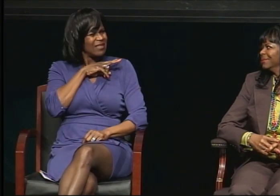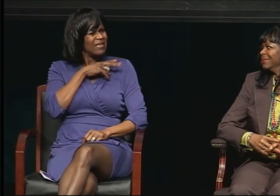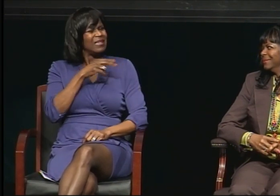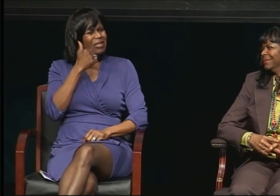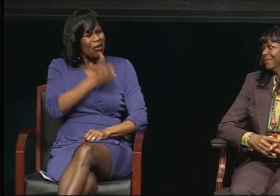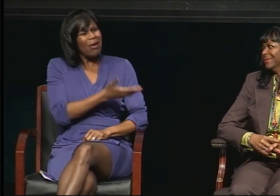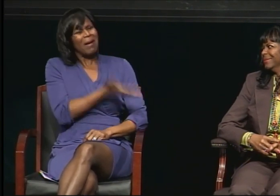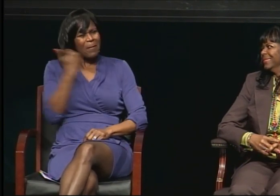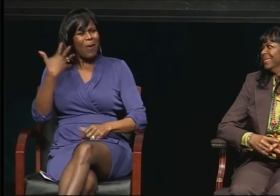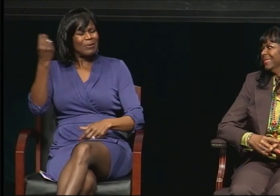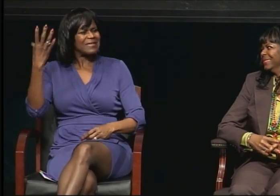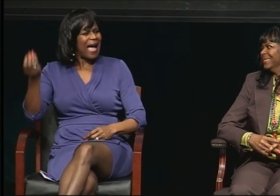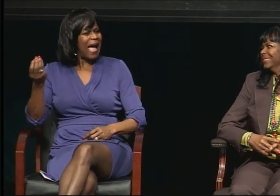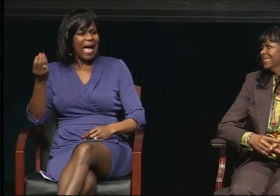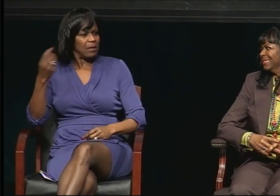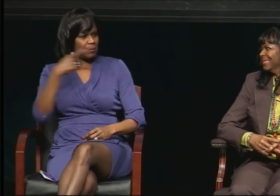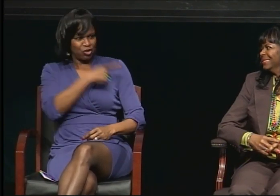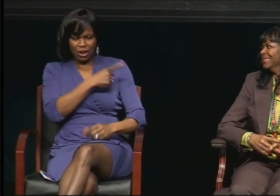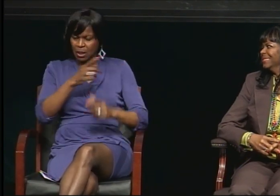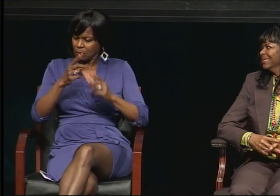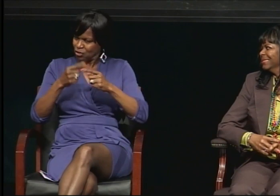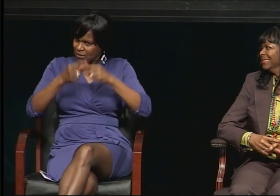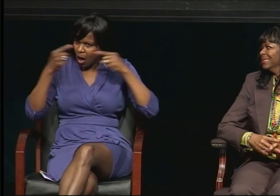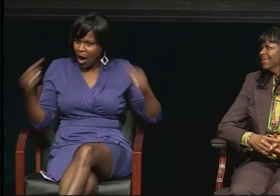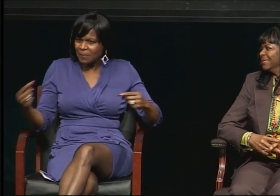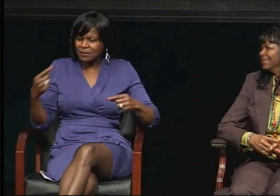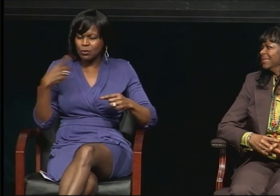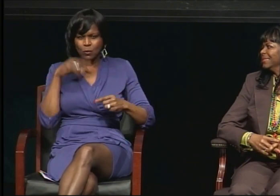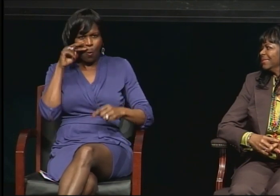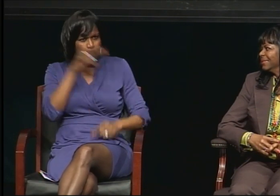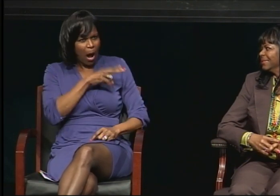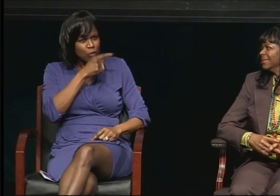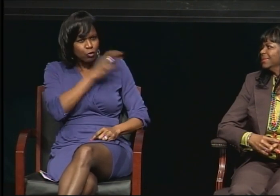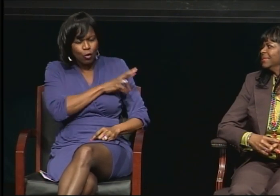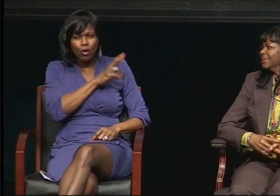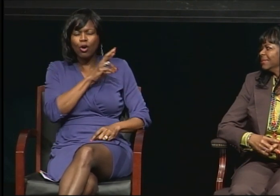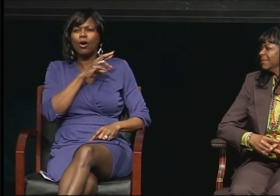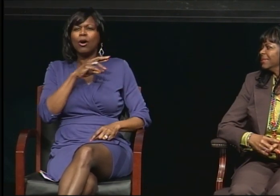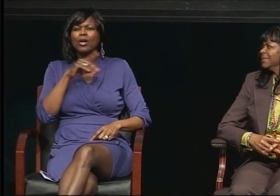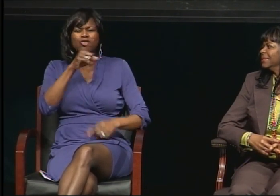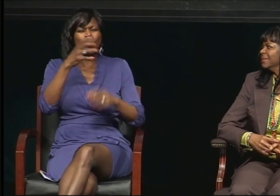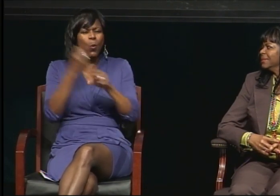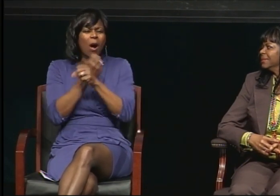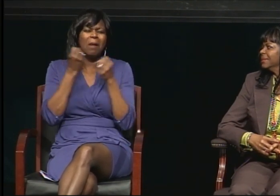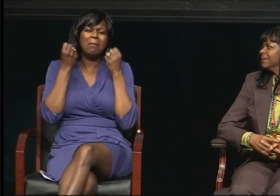And she won many awards for reading books during the summer. So she became my role model.